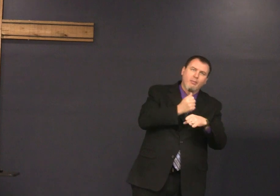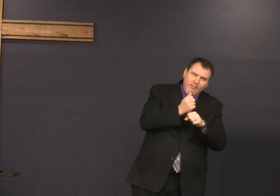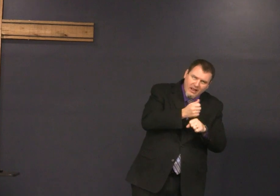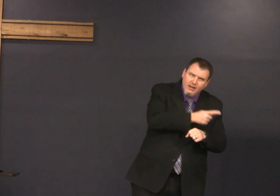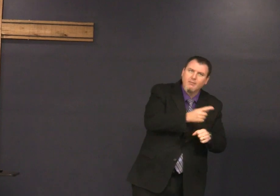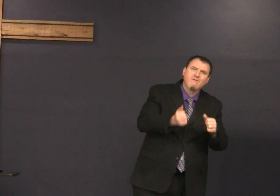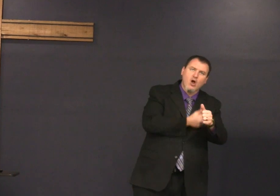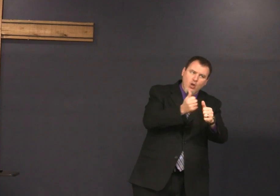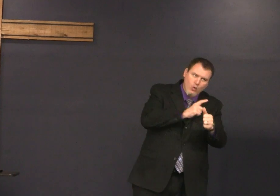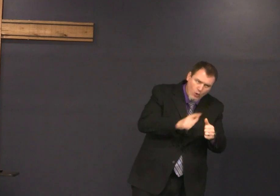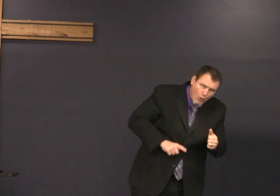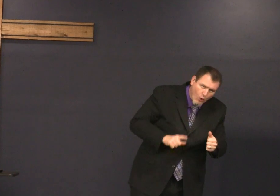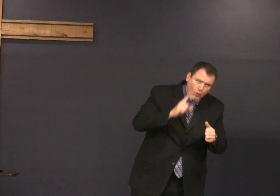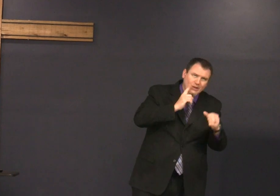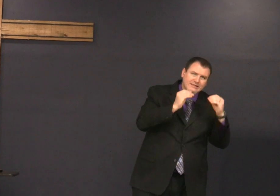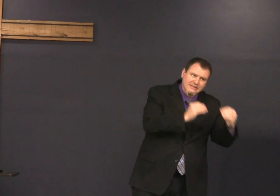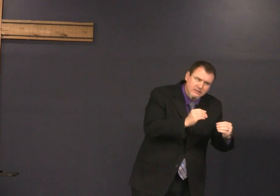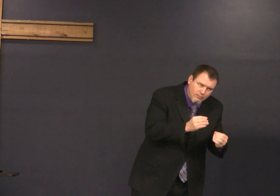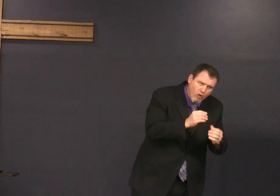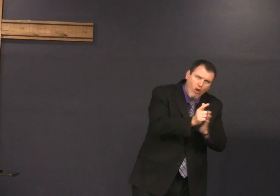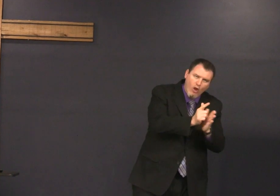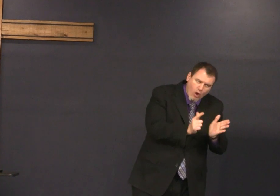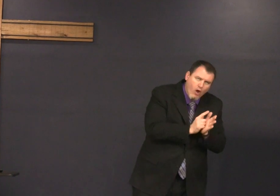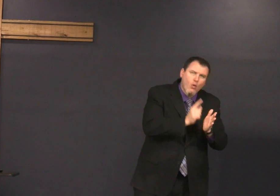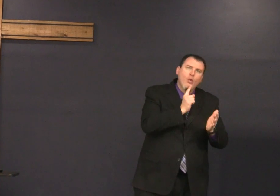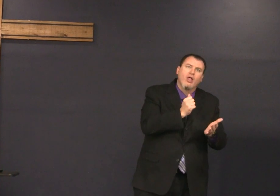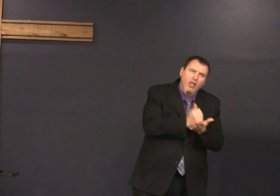so we're going to teach that and make them fall make him follow the lord